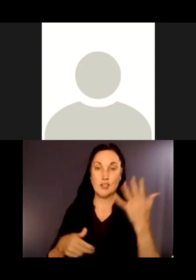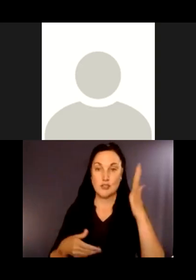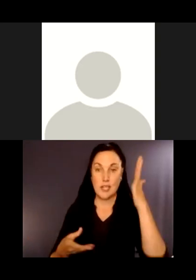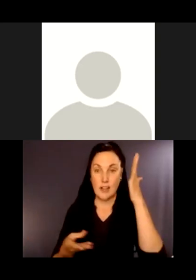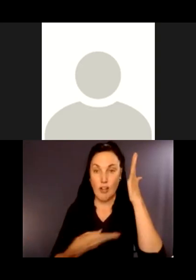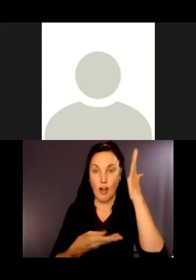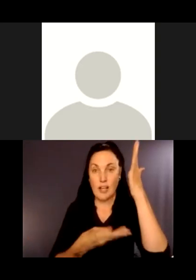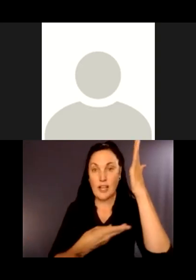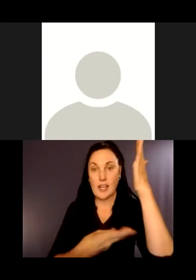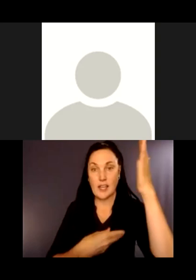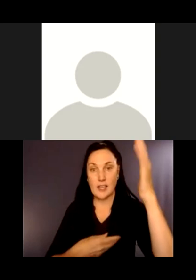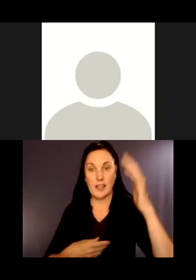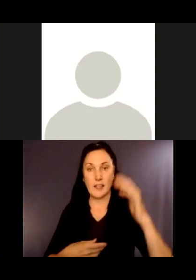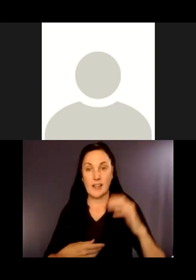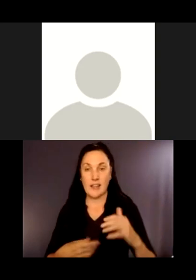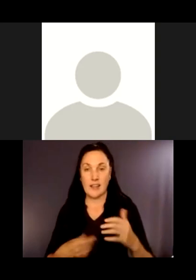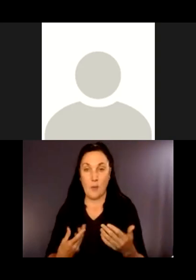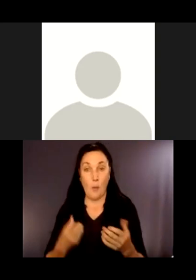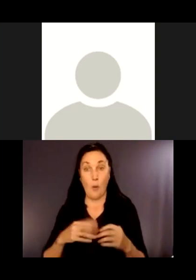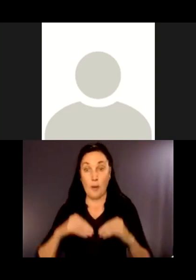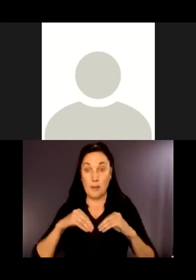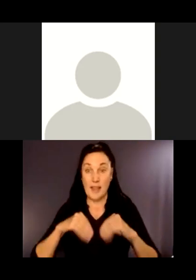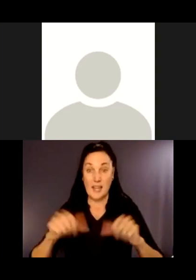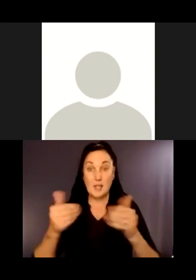the deforestation that went on there and how some of the old